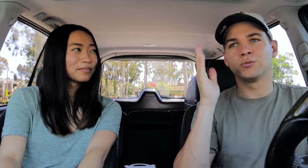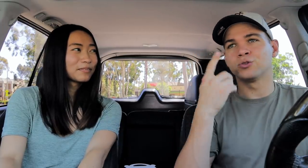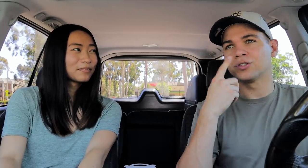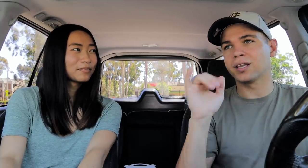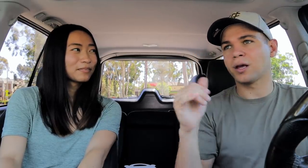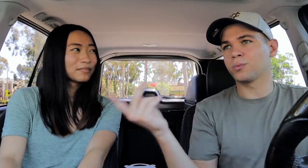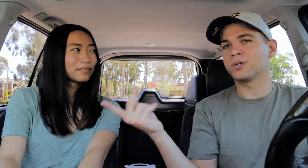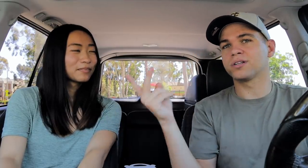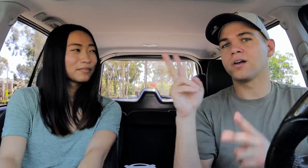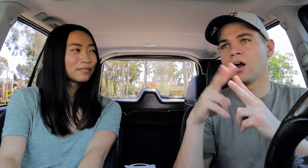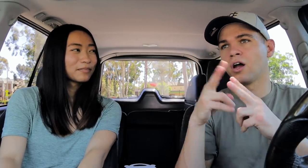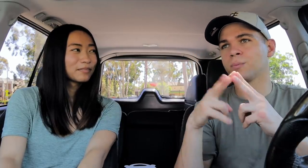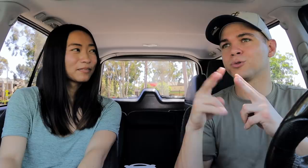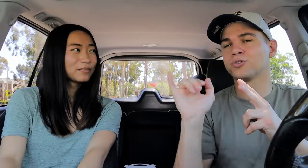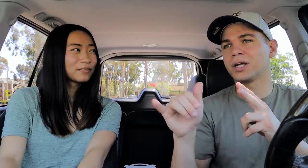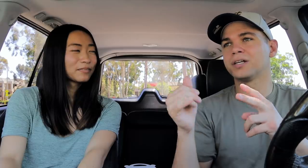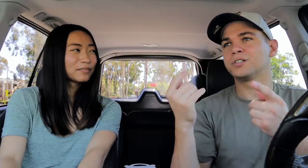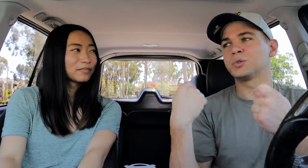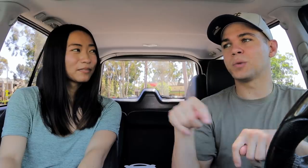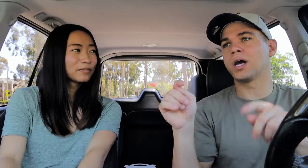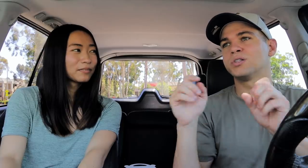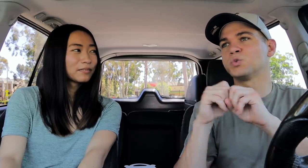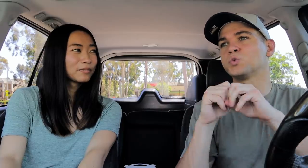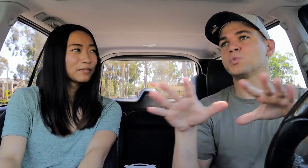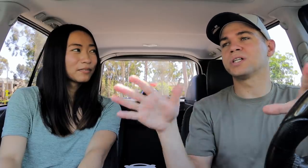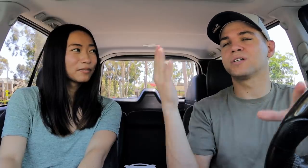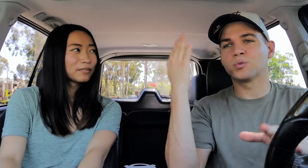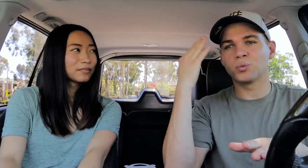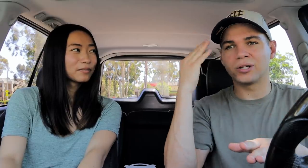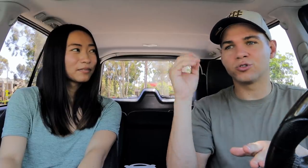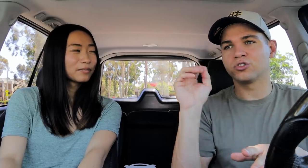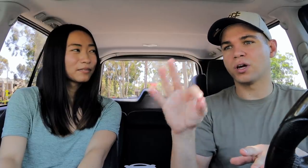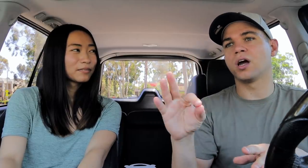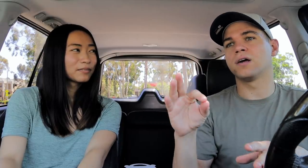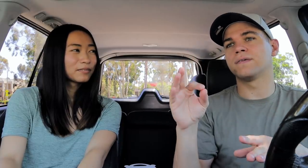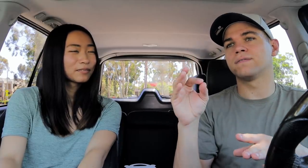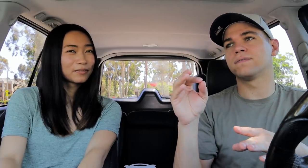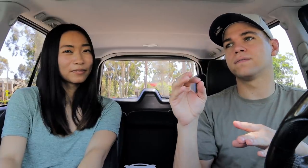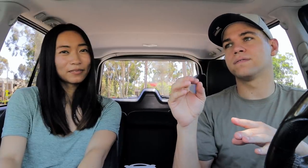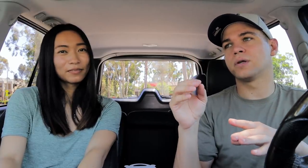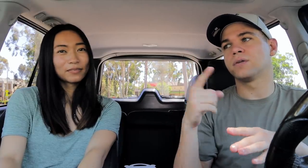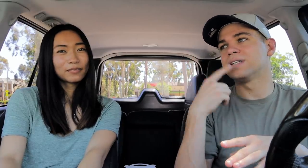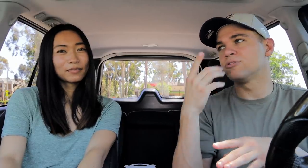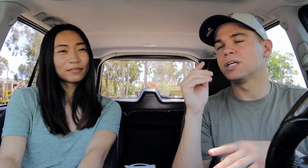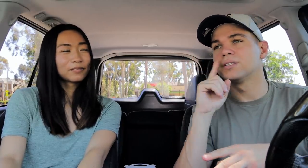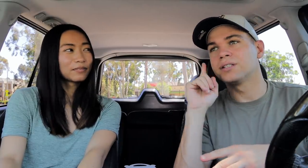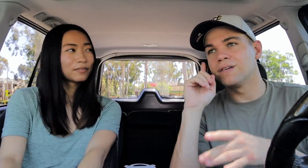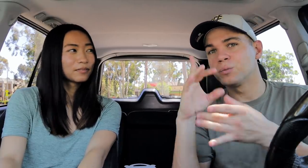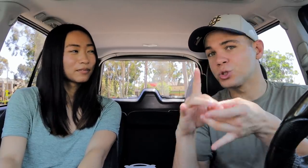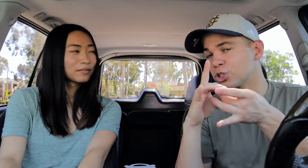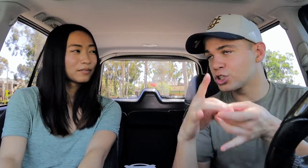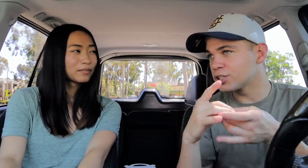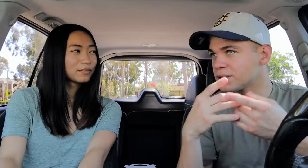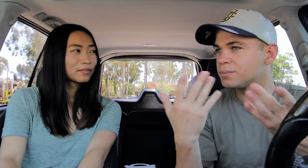I would say that we are a couple that tries to spread knowledge of hearing and deaf relationships.